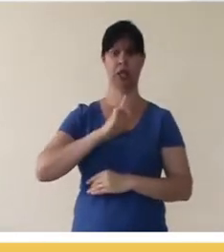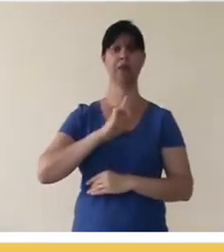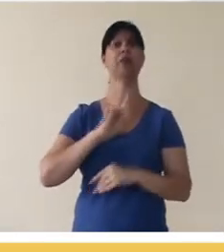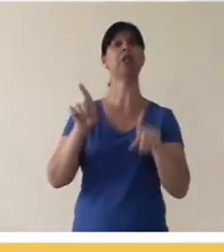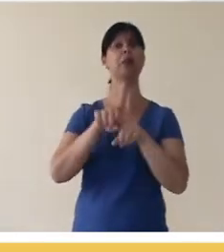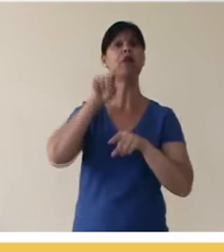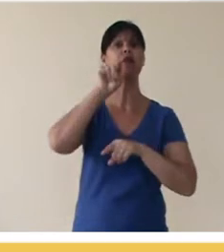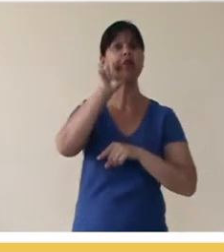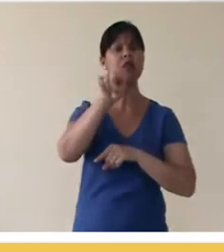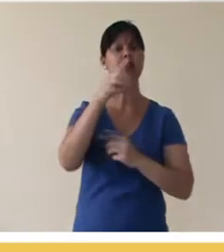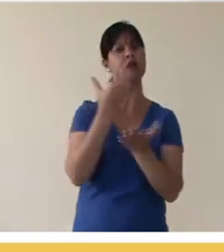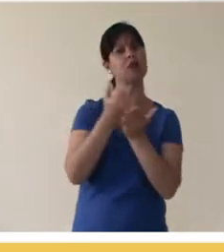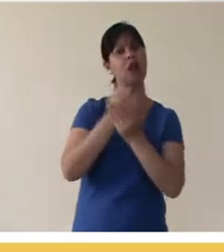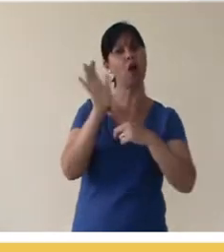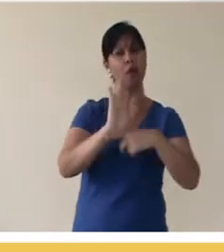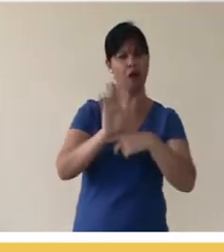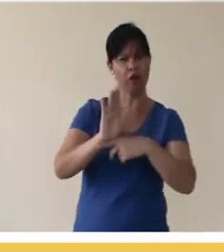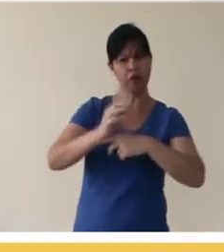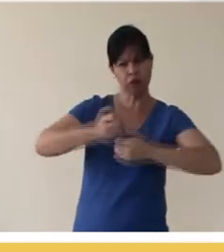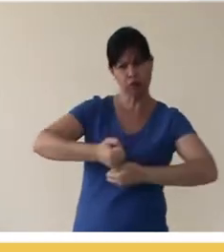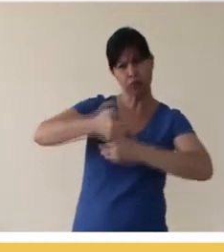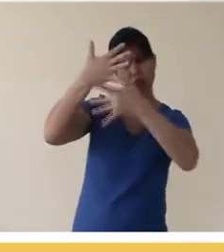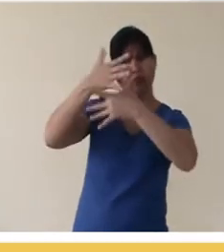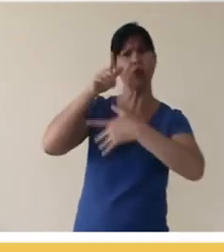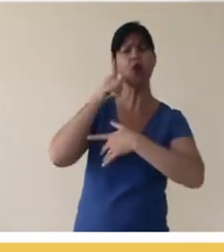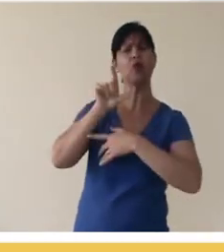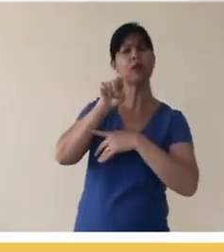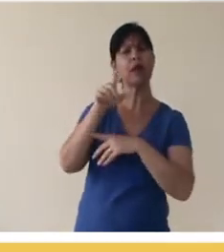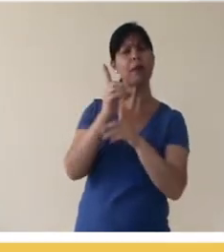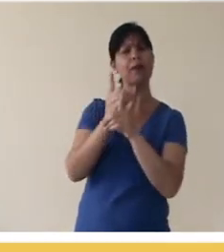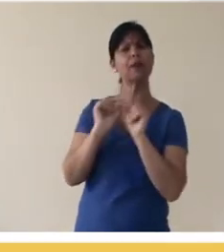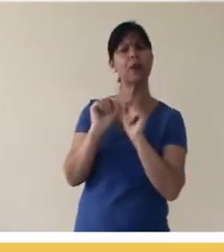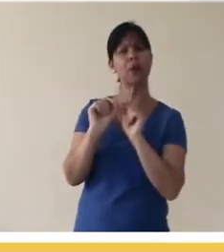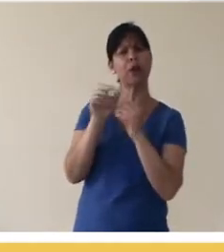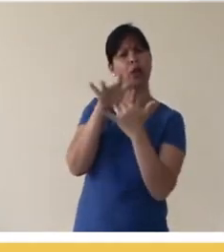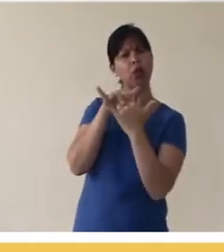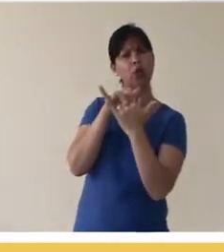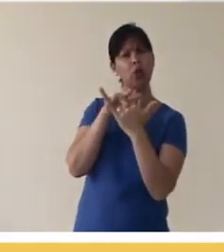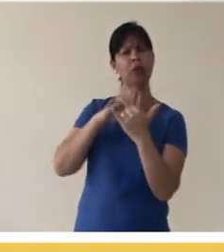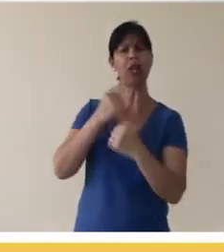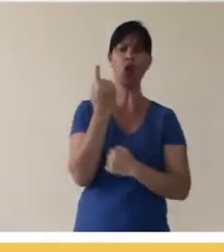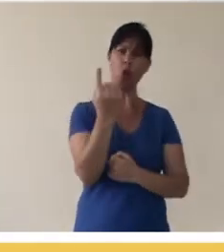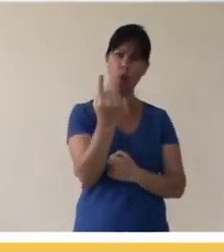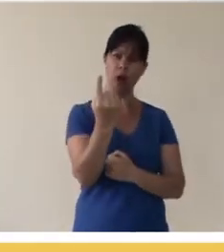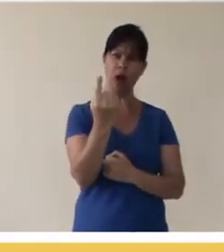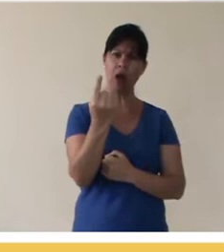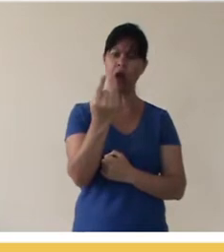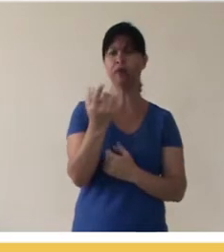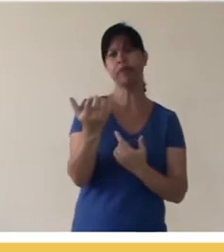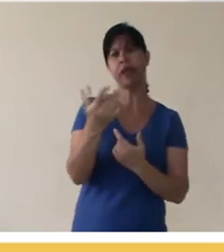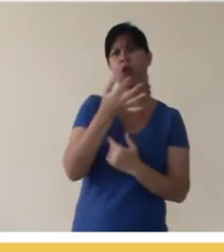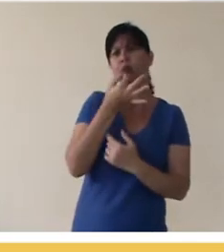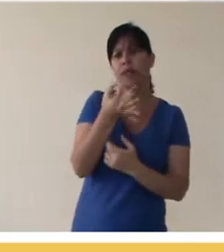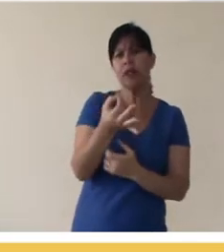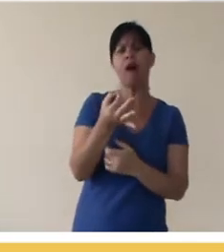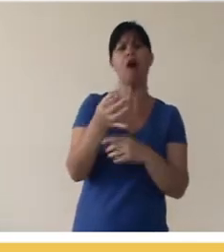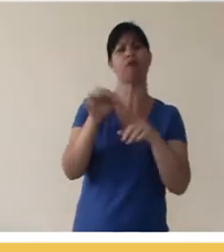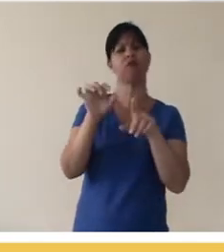upload your videos, it is important to note that the standard YouTube license is very restrictive. Youtube gives you a free license option, which is the Attribution License